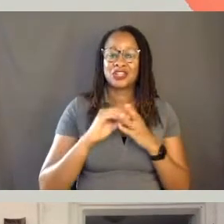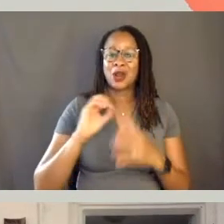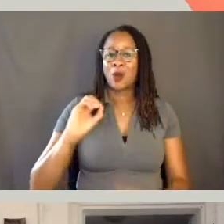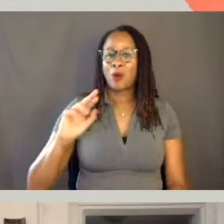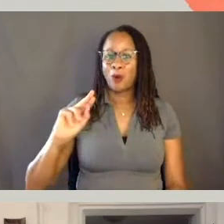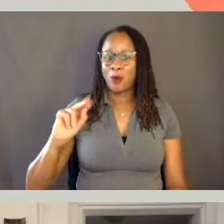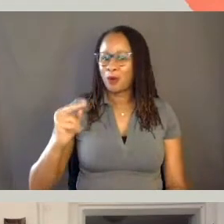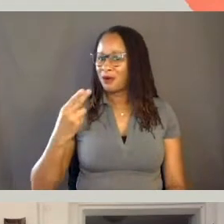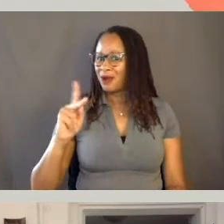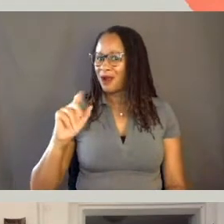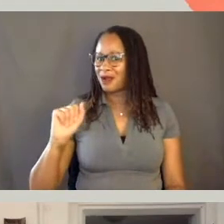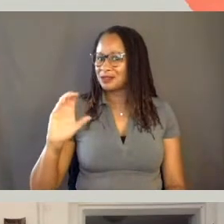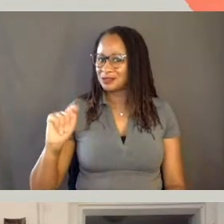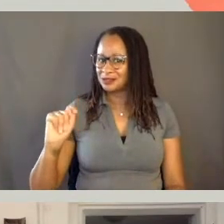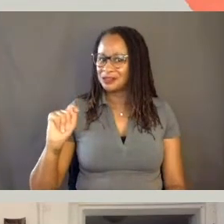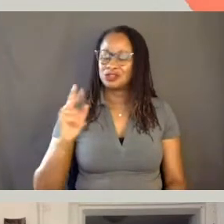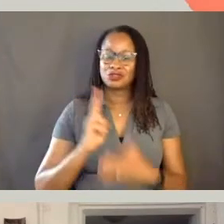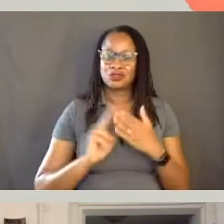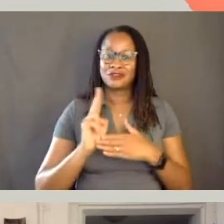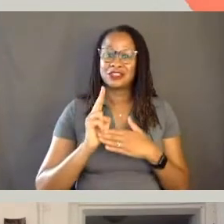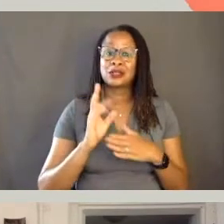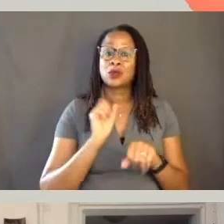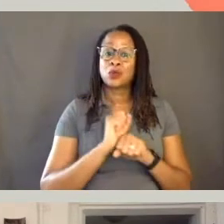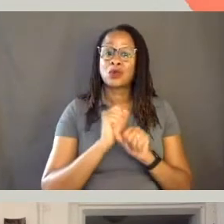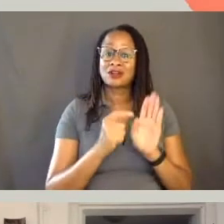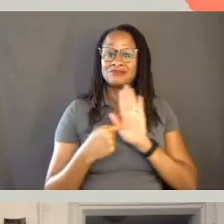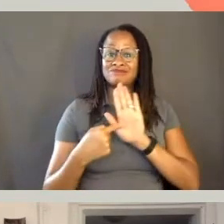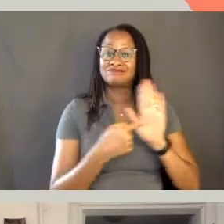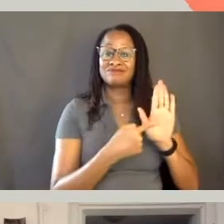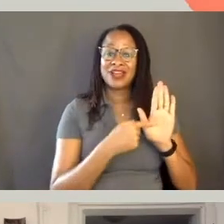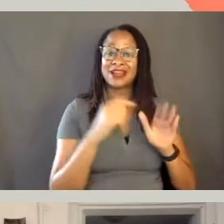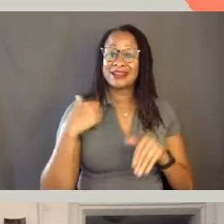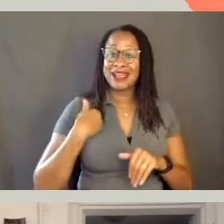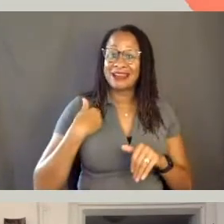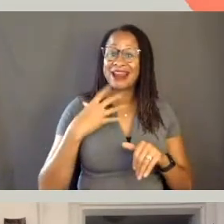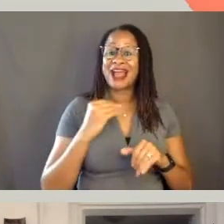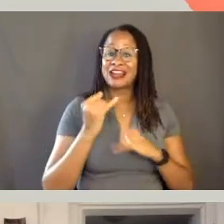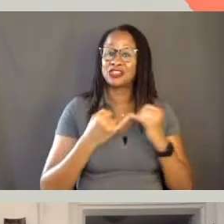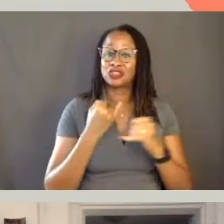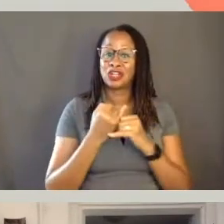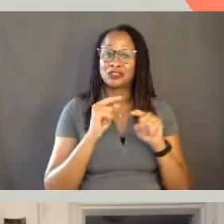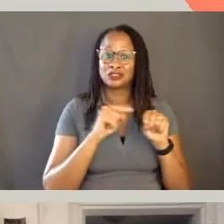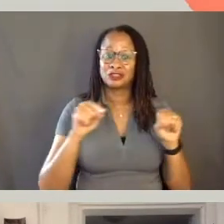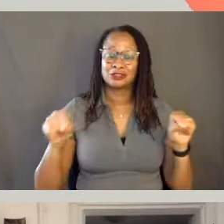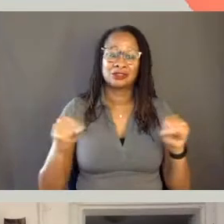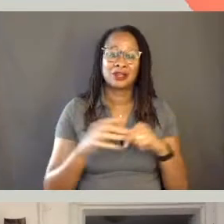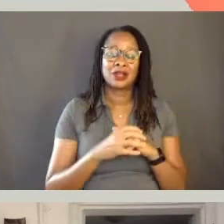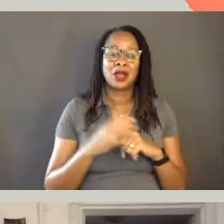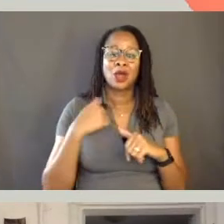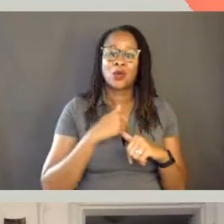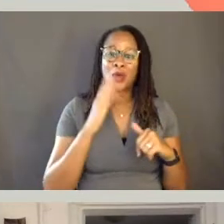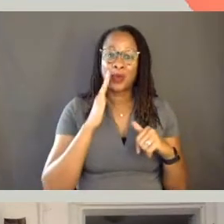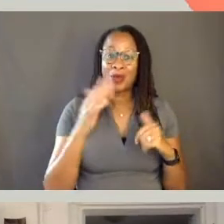His work has been exhibited in Canada and internationally. Would you maybe like to, we are going to play a trailer now